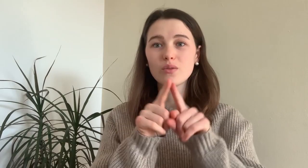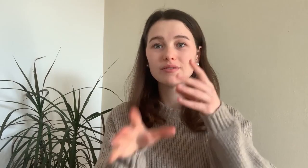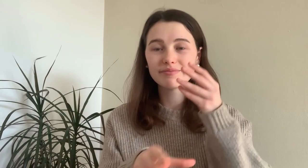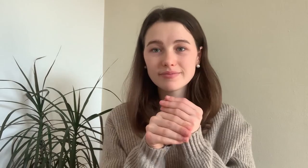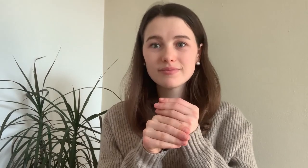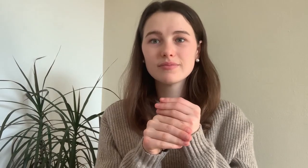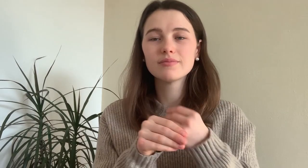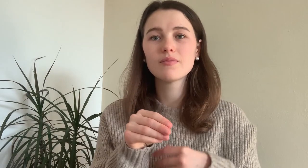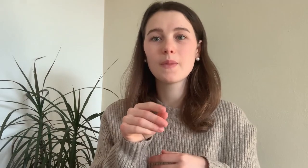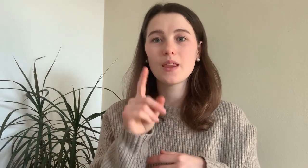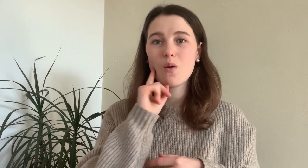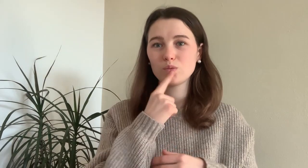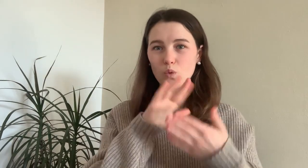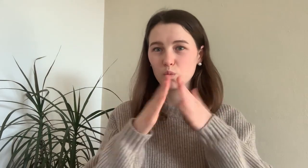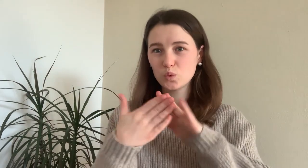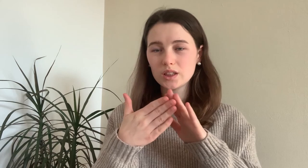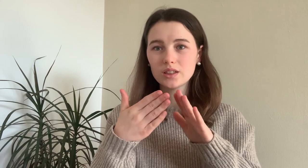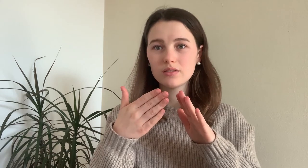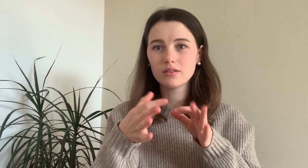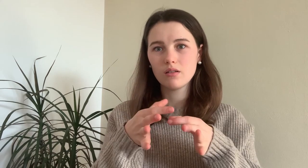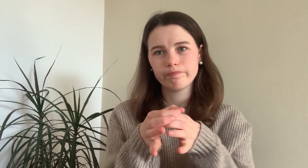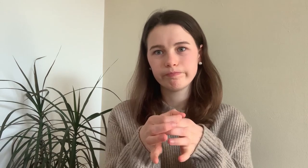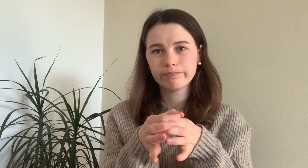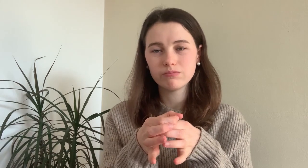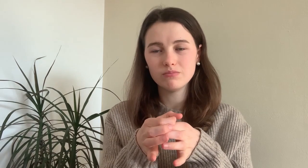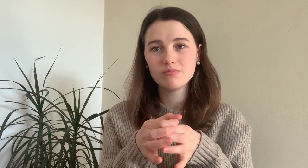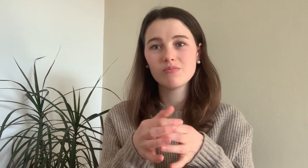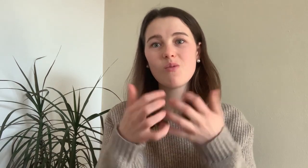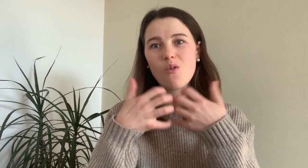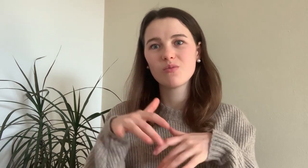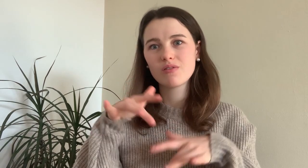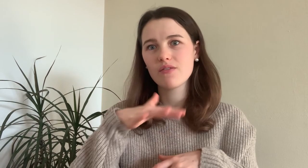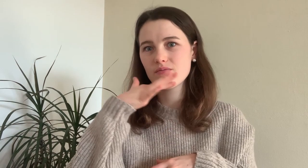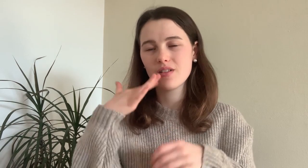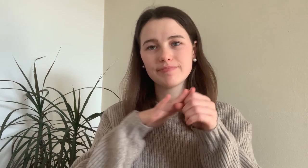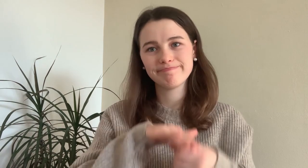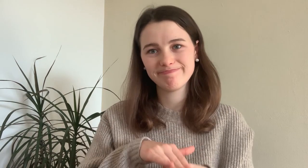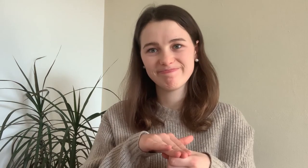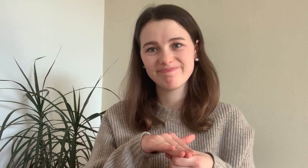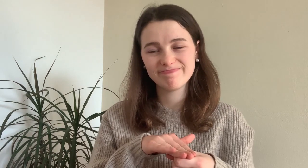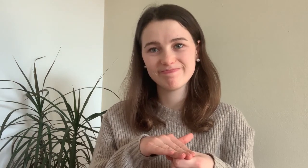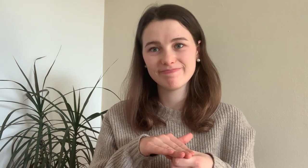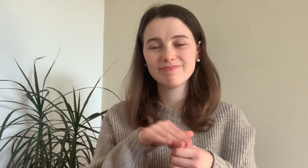I also want to add that the deaf community is small..so we automatically experience a lot of discrimination.